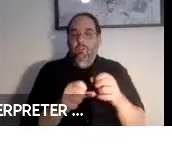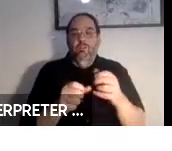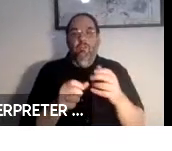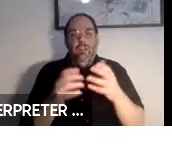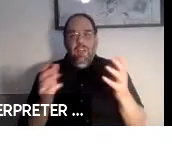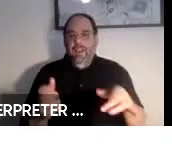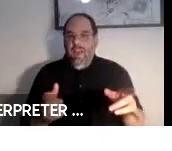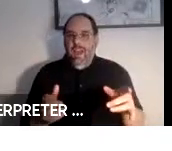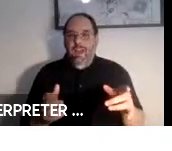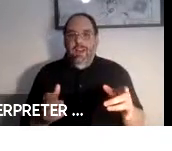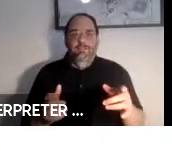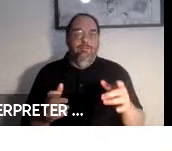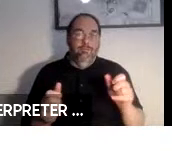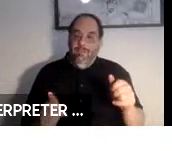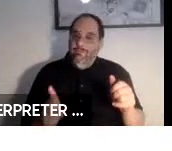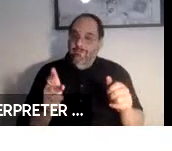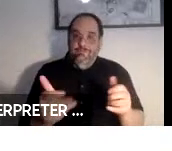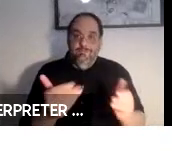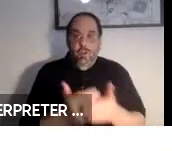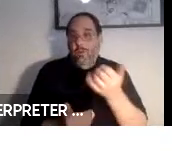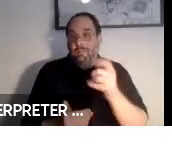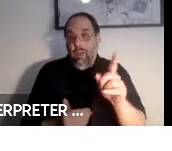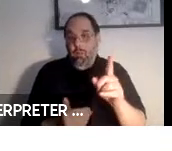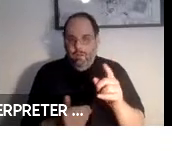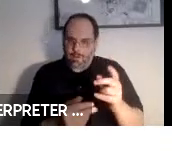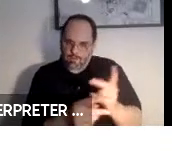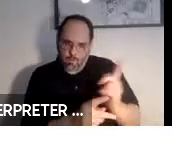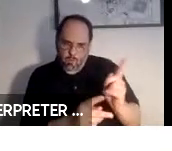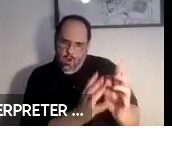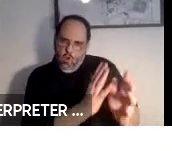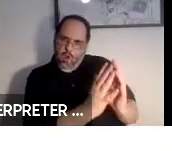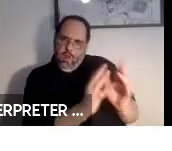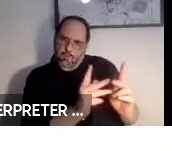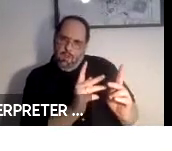And so identifying where there are crowds of people, where there is empty space, how crowds